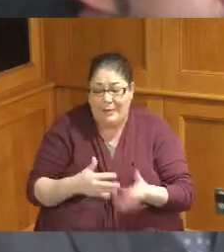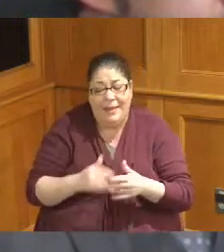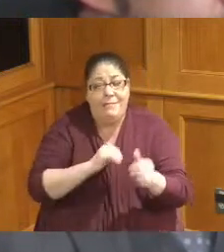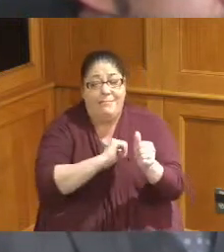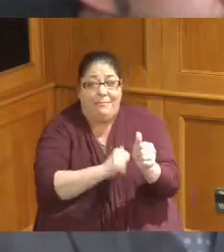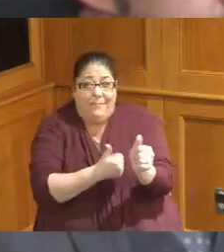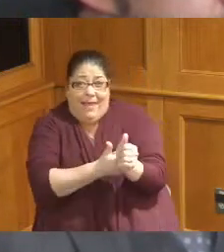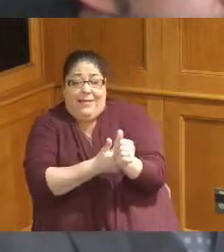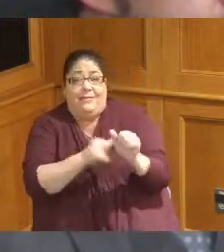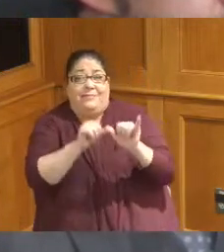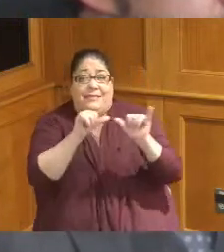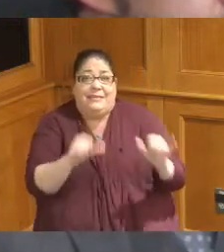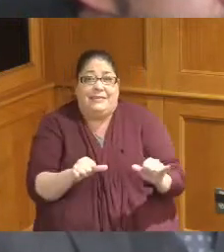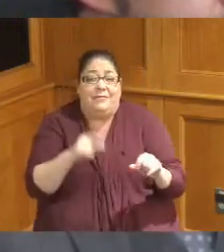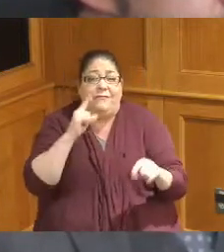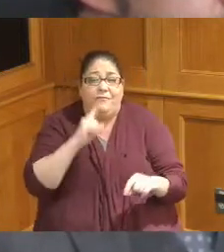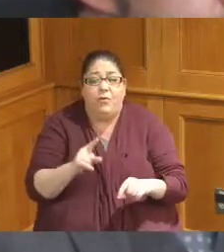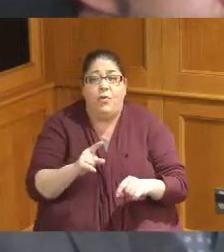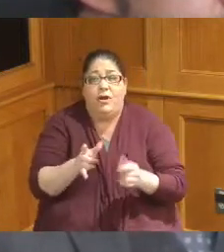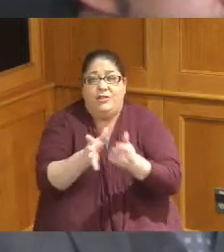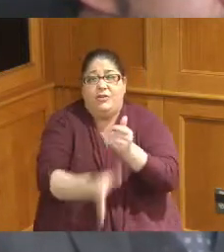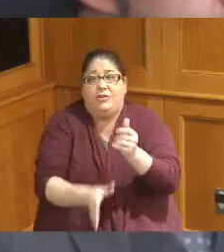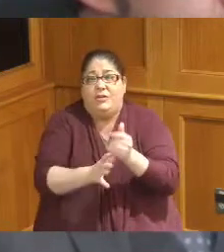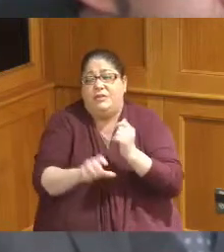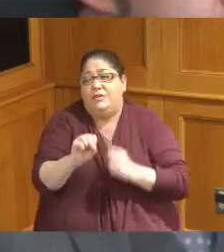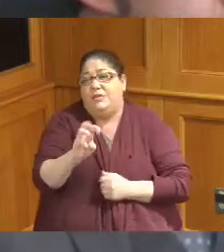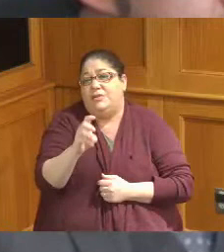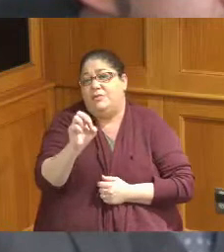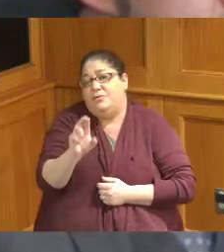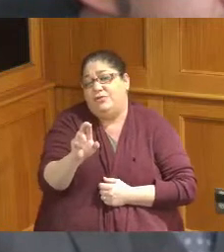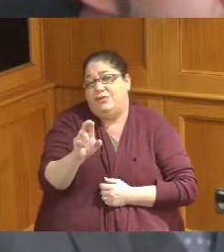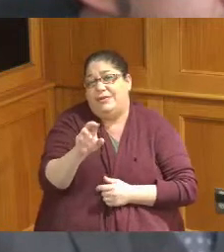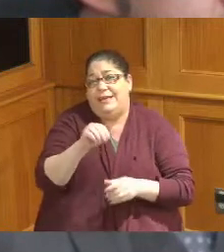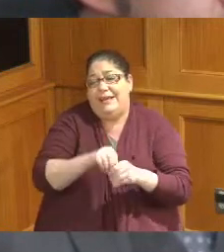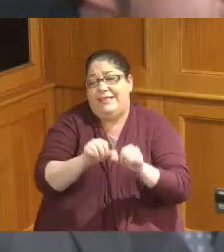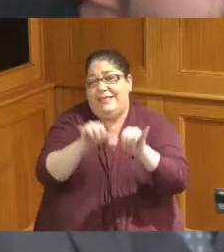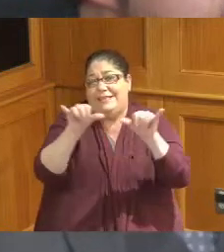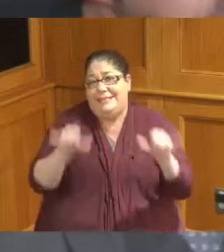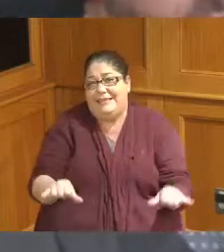there is sewage in the system that's not able to move through because we don't have the capacity